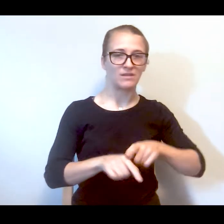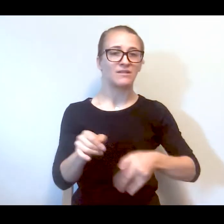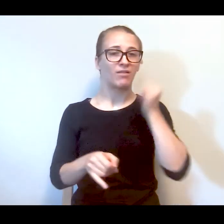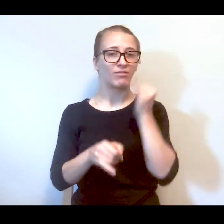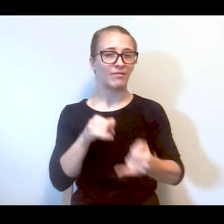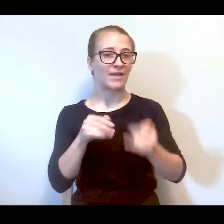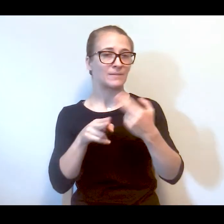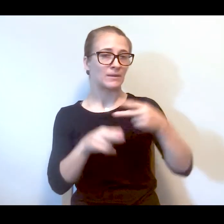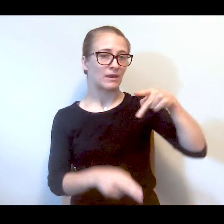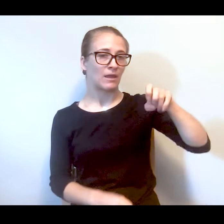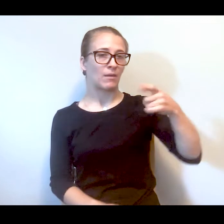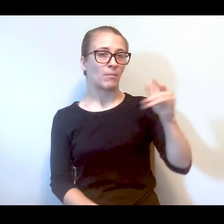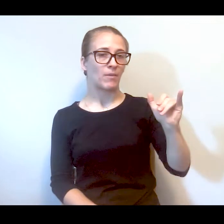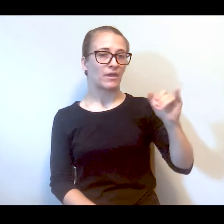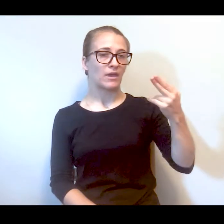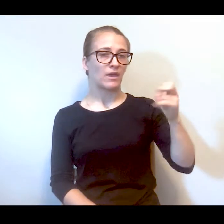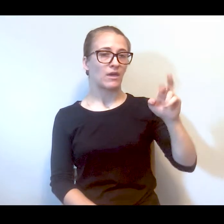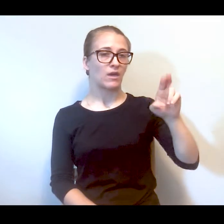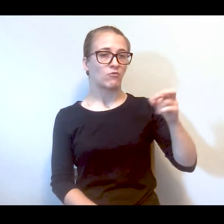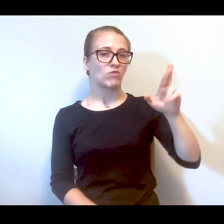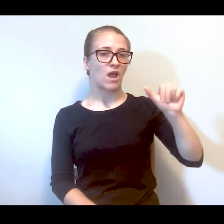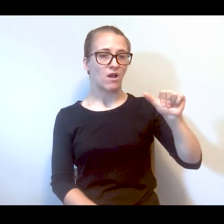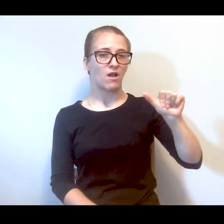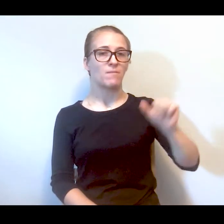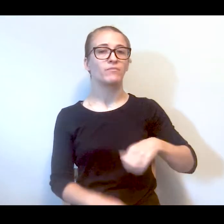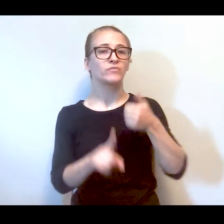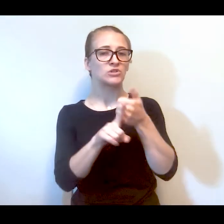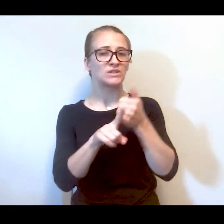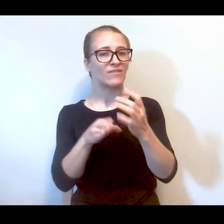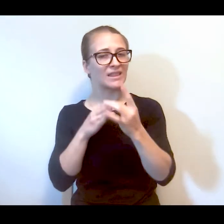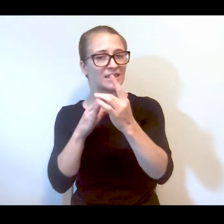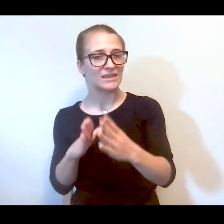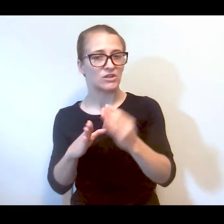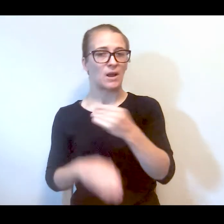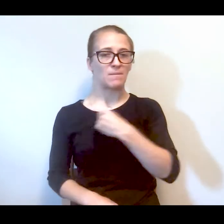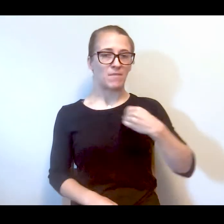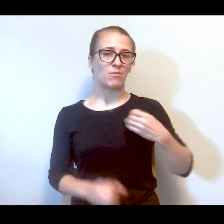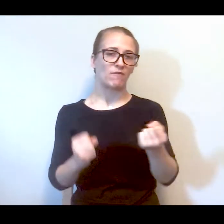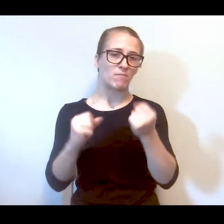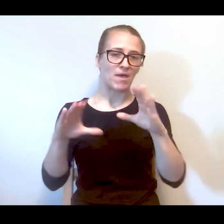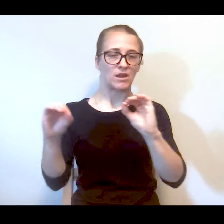And finally, Peggy Herrera, she's a leader and member of several grassroots organizations that